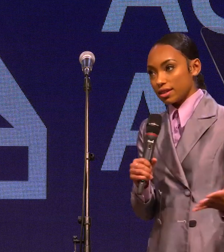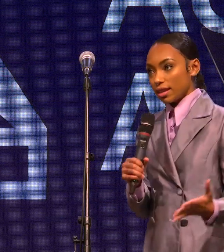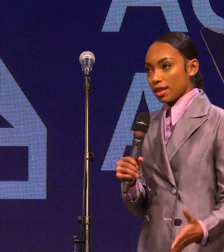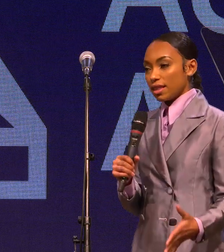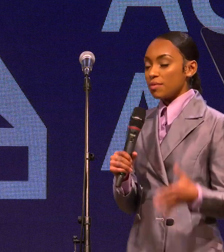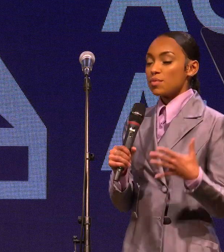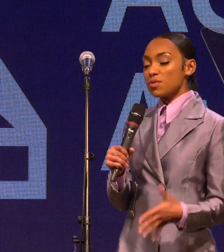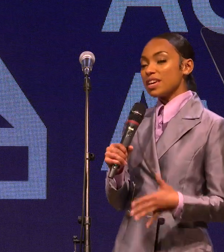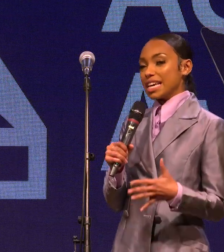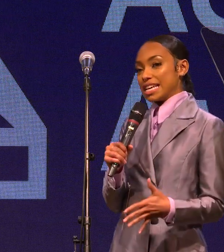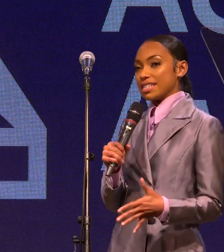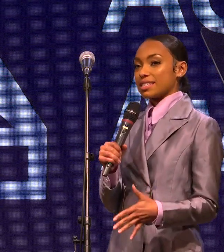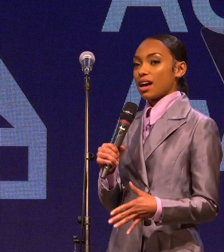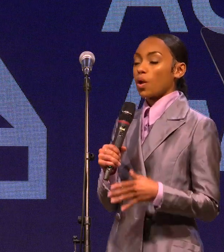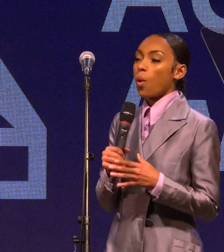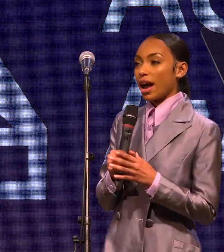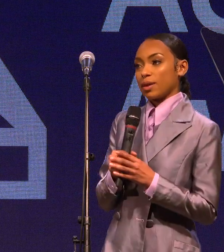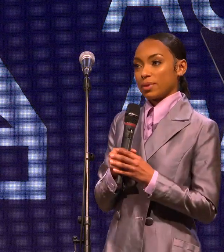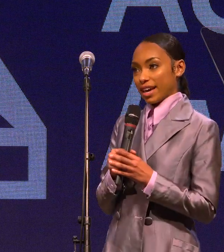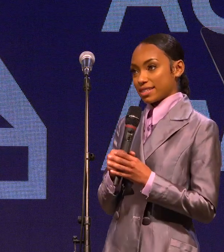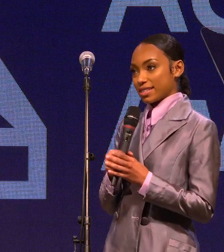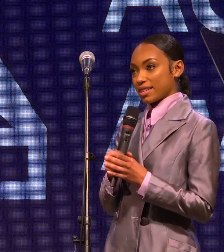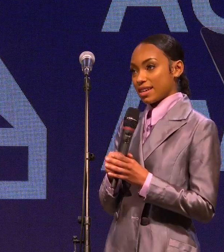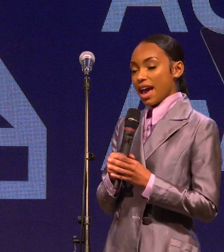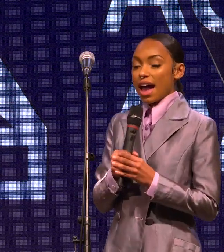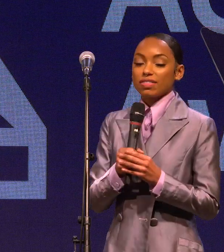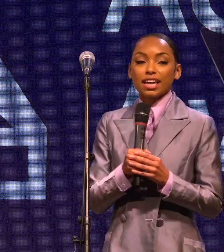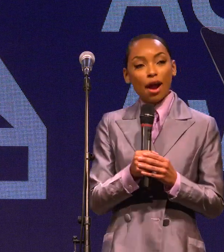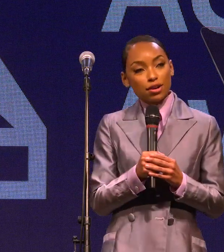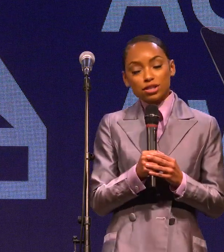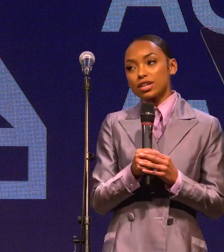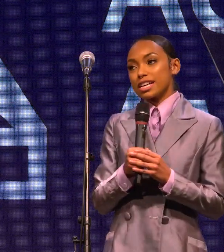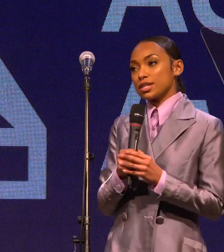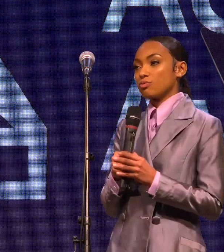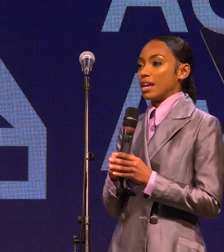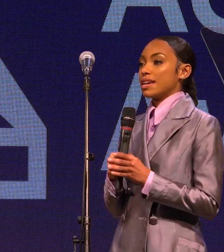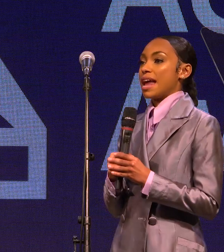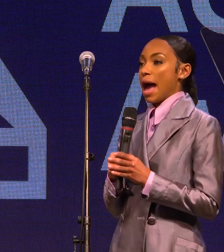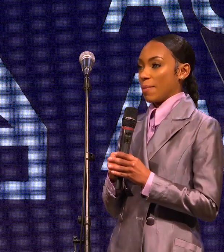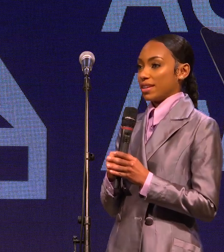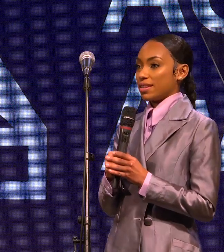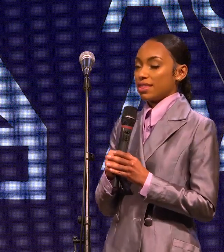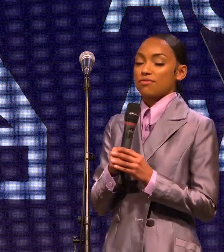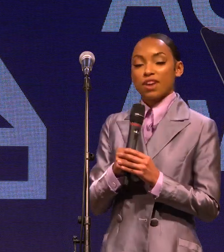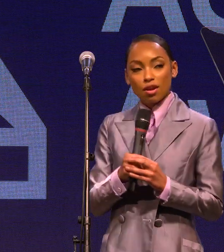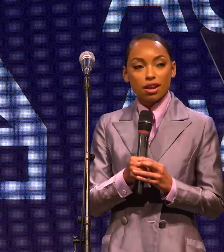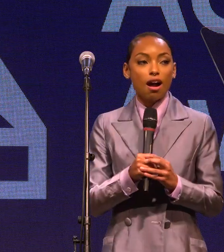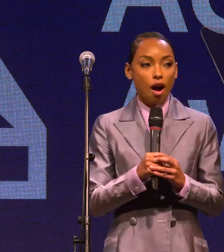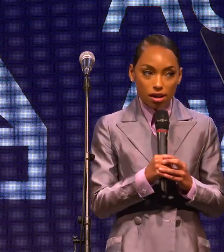The movie is "A Quiet Place," and the character is Regan Abbott, the very heart